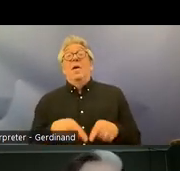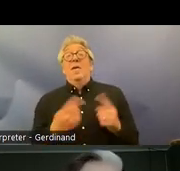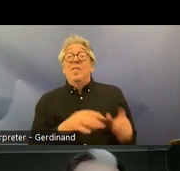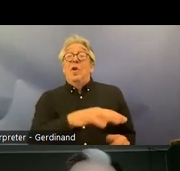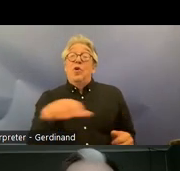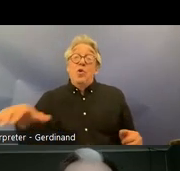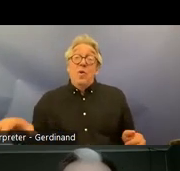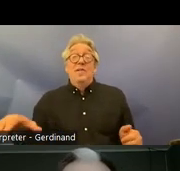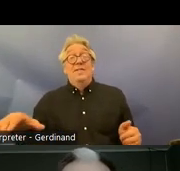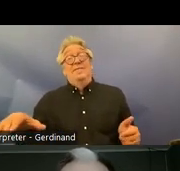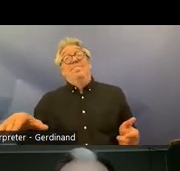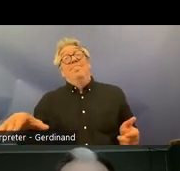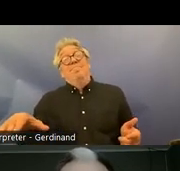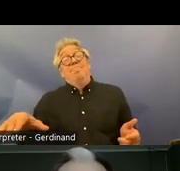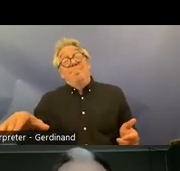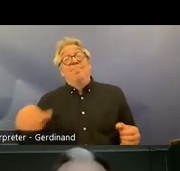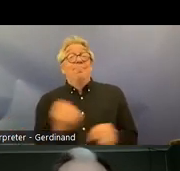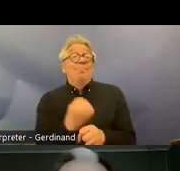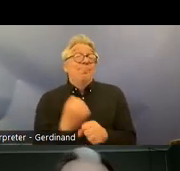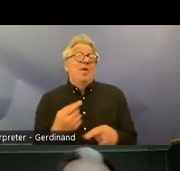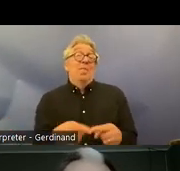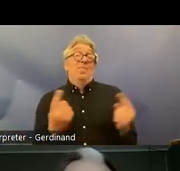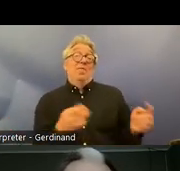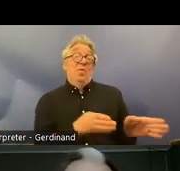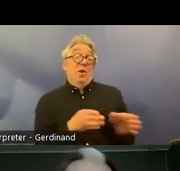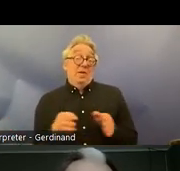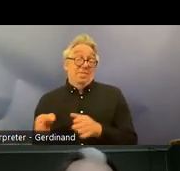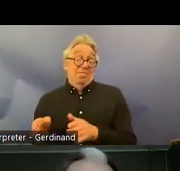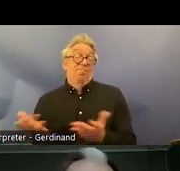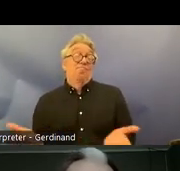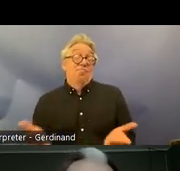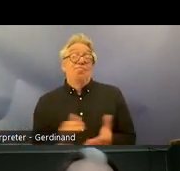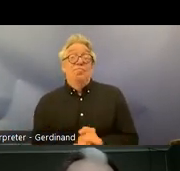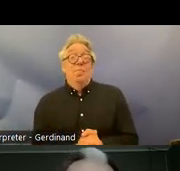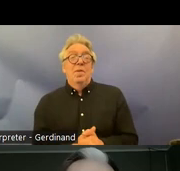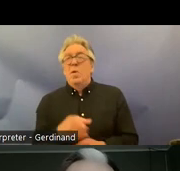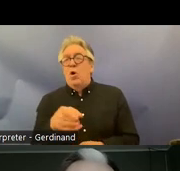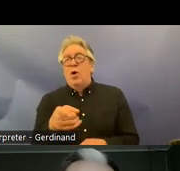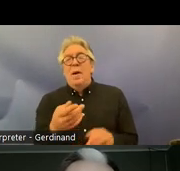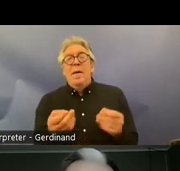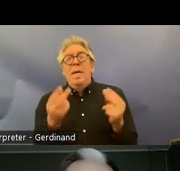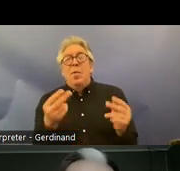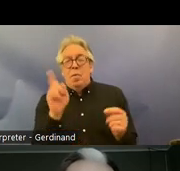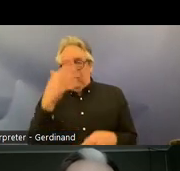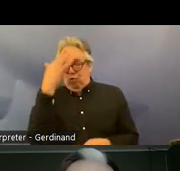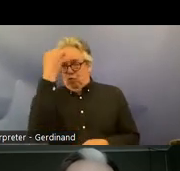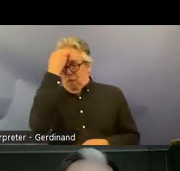of approaching this but we also have to remember um two things and that is that